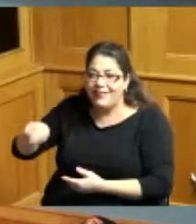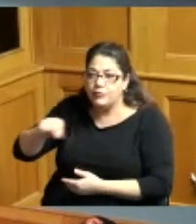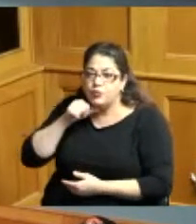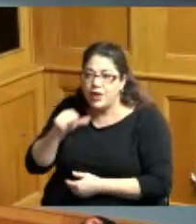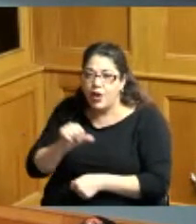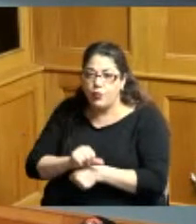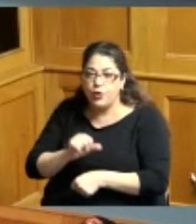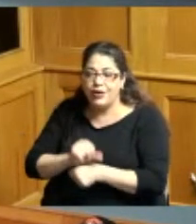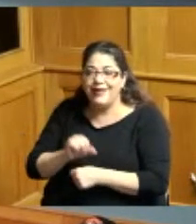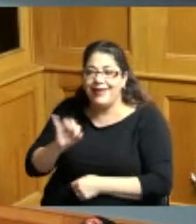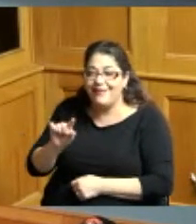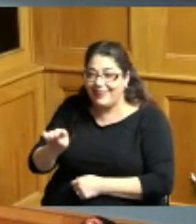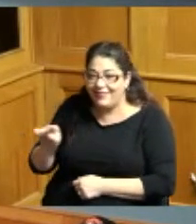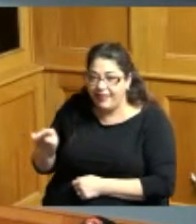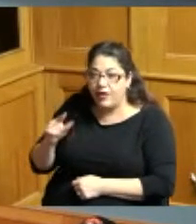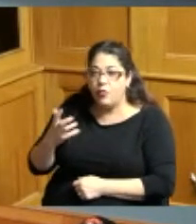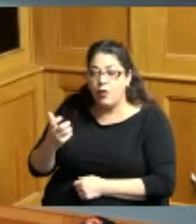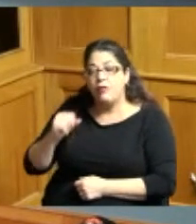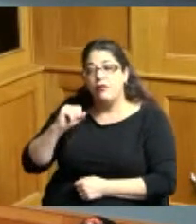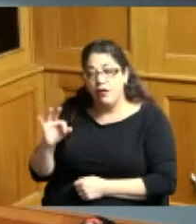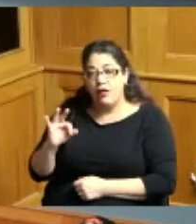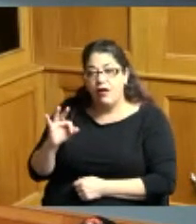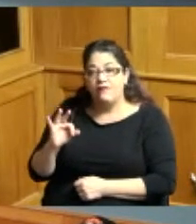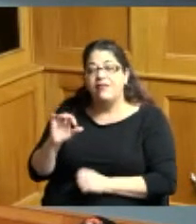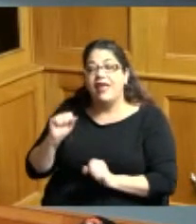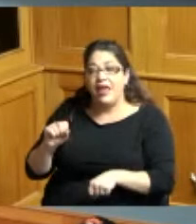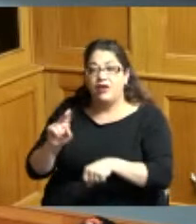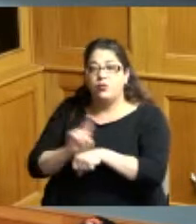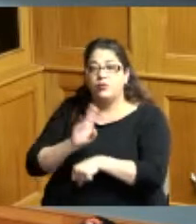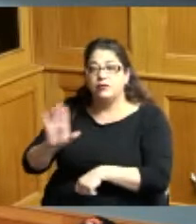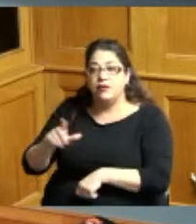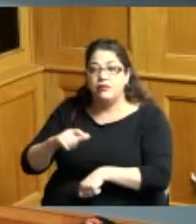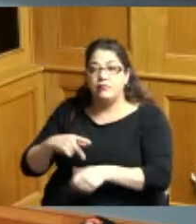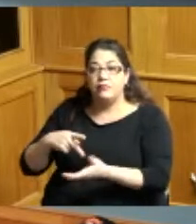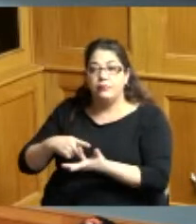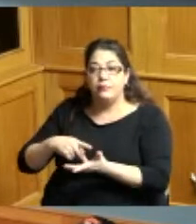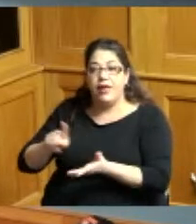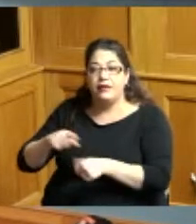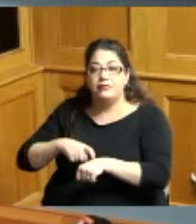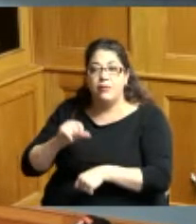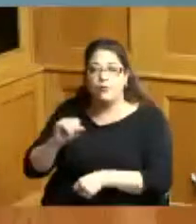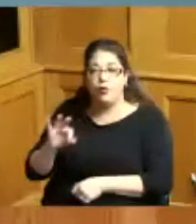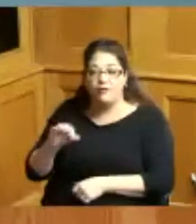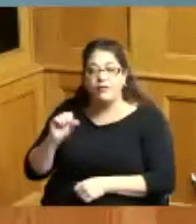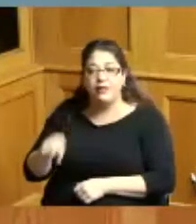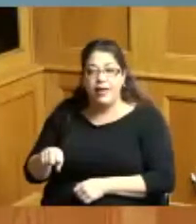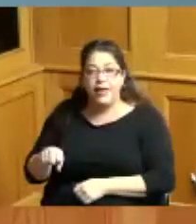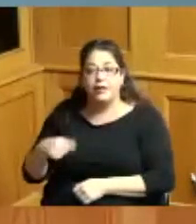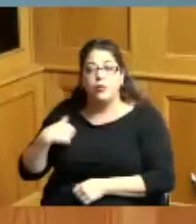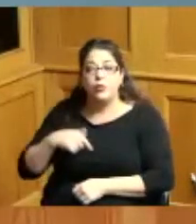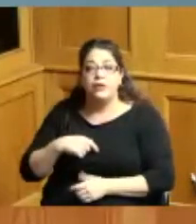to be off as I said earlier they can use their time to do that we certainly have shown through